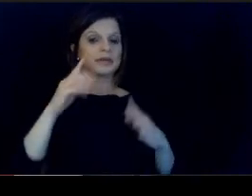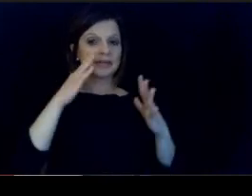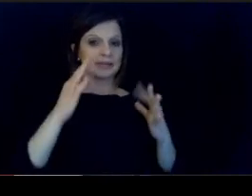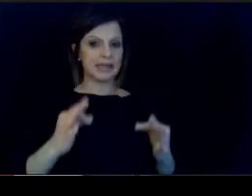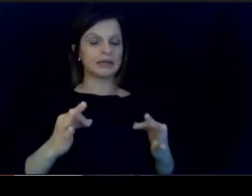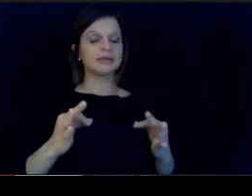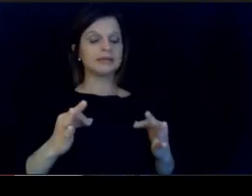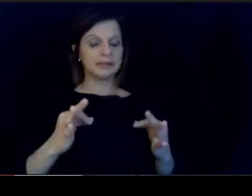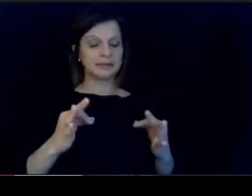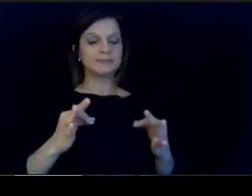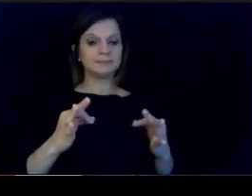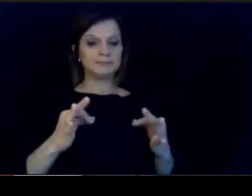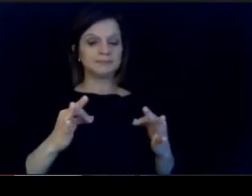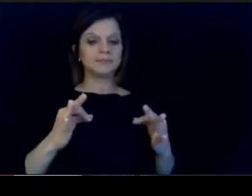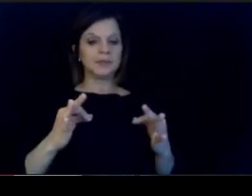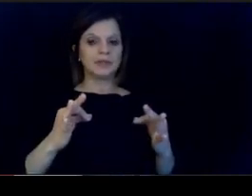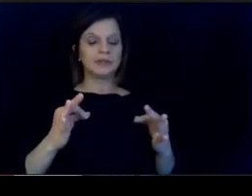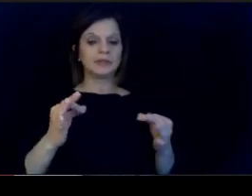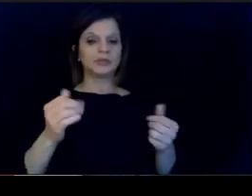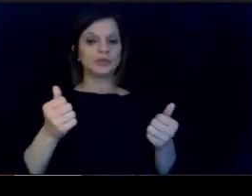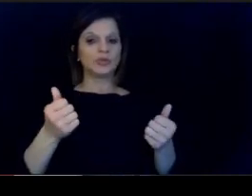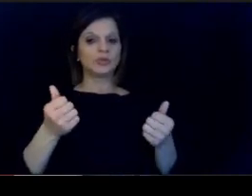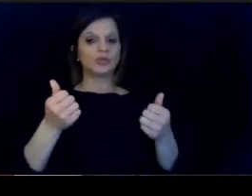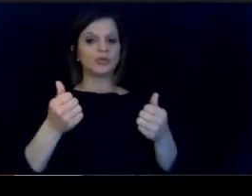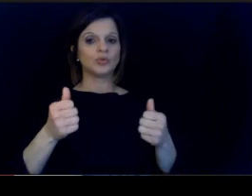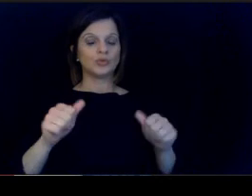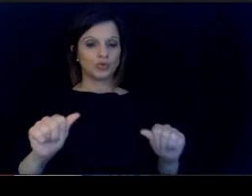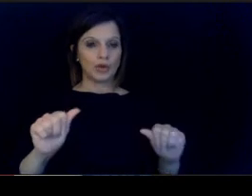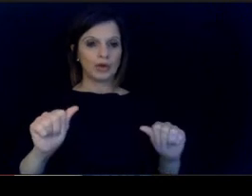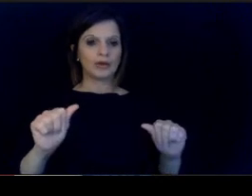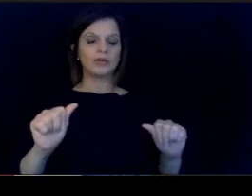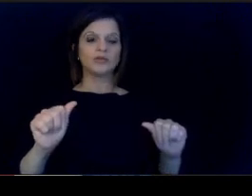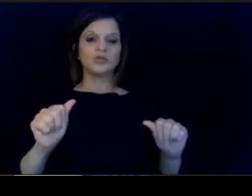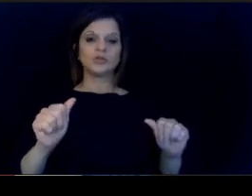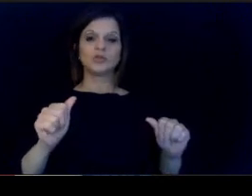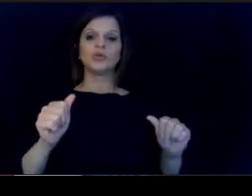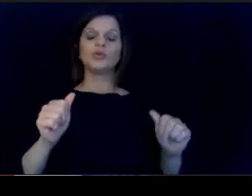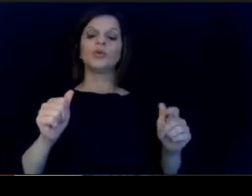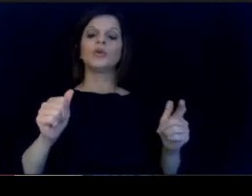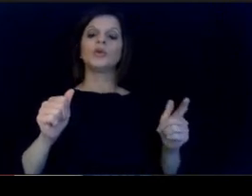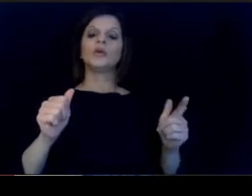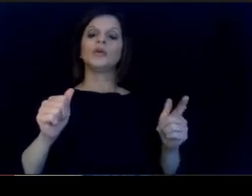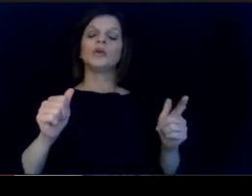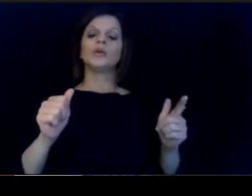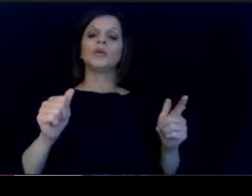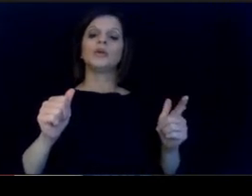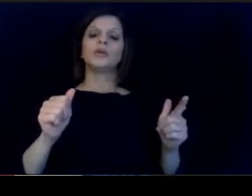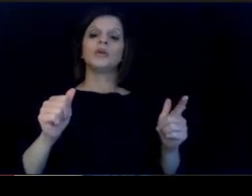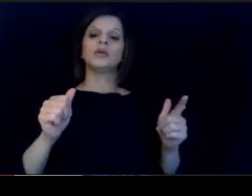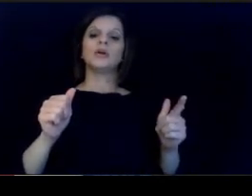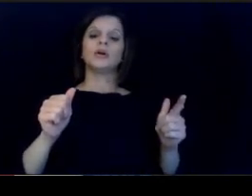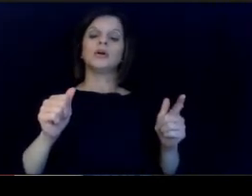certainly is to elevate. our teacher voice by having an.